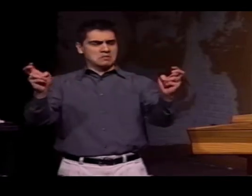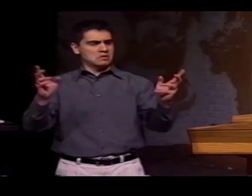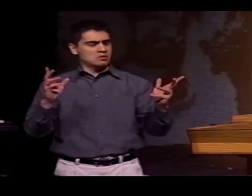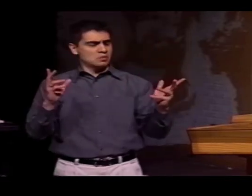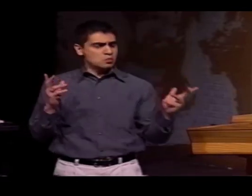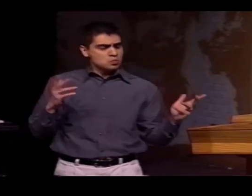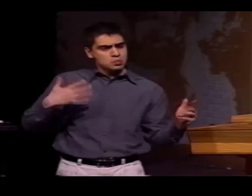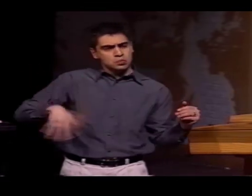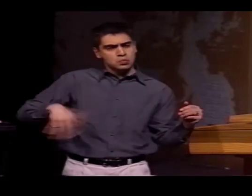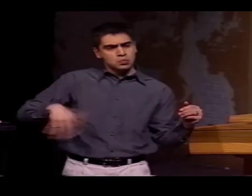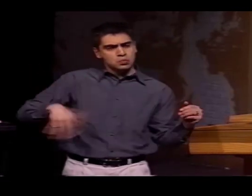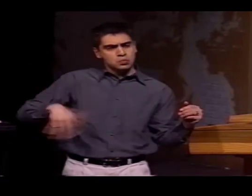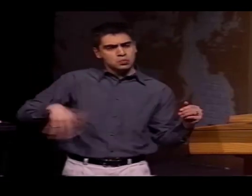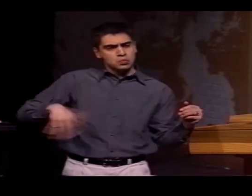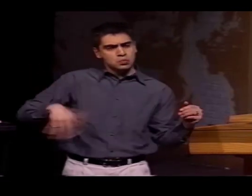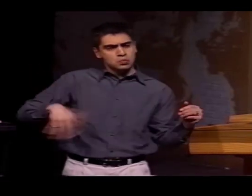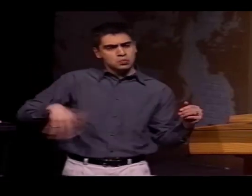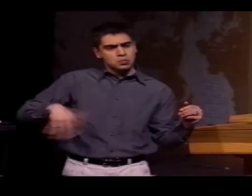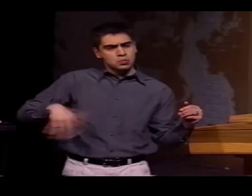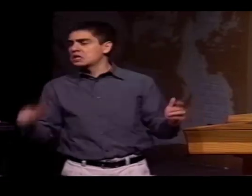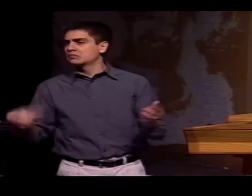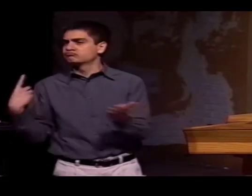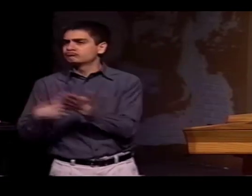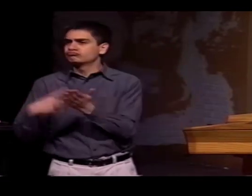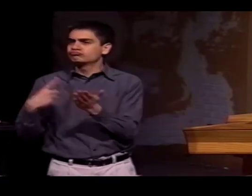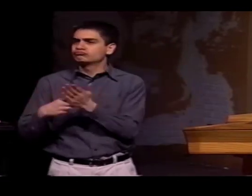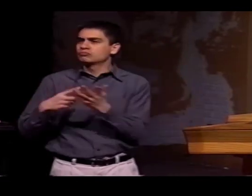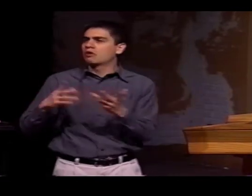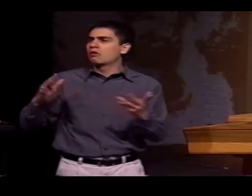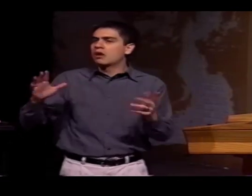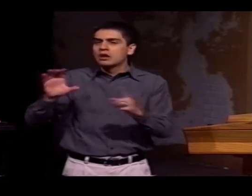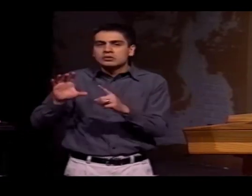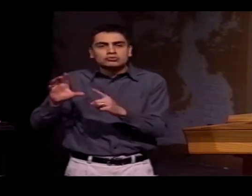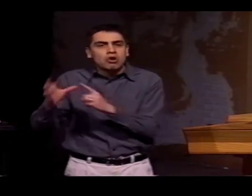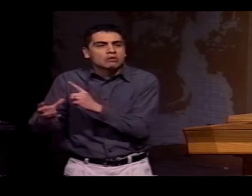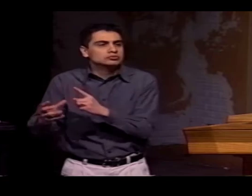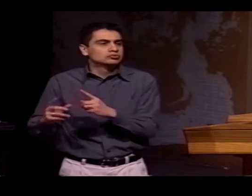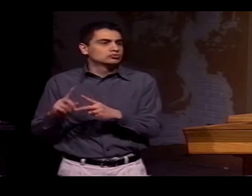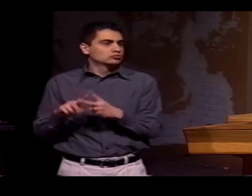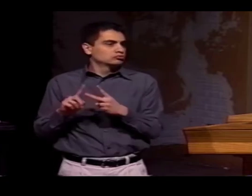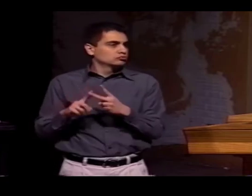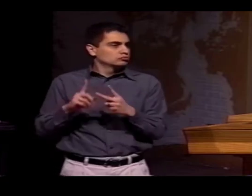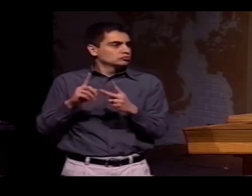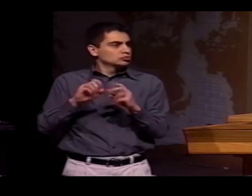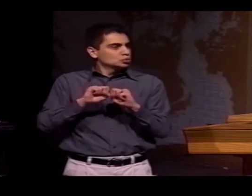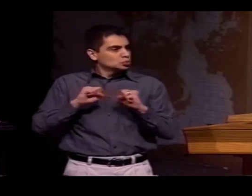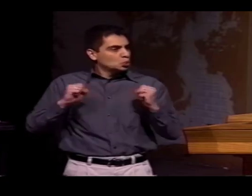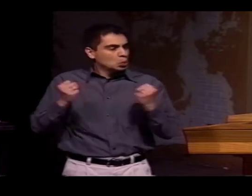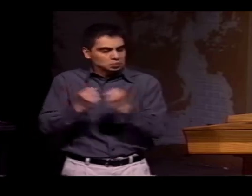SO THE TOPIC OF CONTACT BETWEEN LANGUAGES IS SOMETHING THAT YOU CAN DISCUSS FOR HOURS.